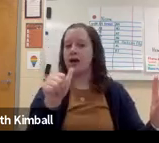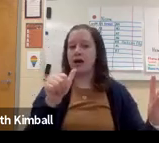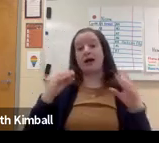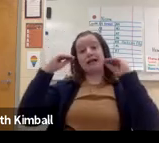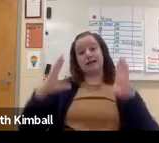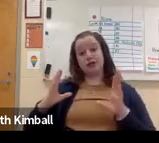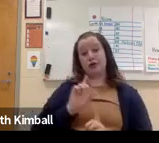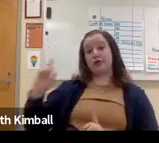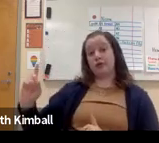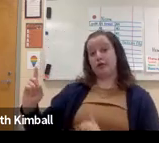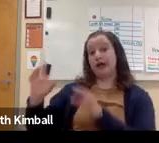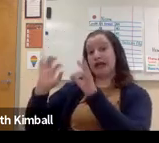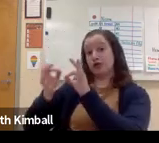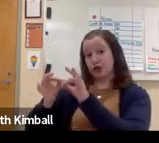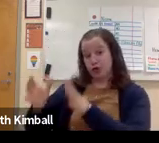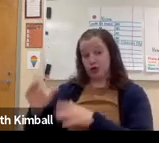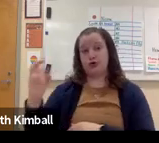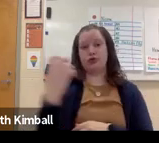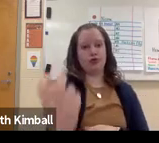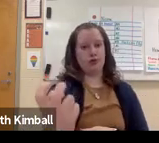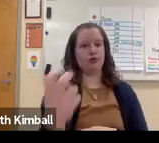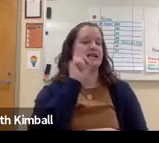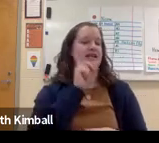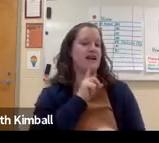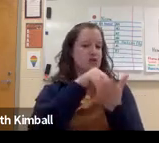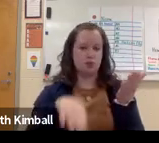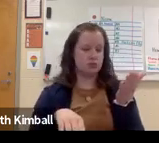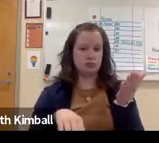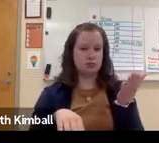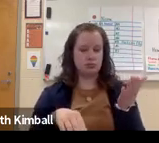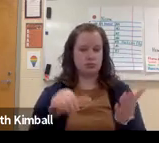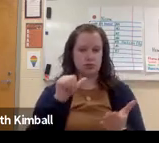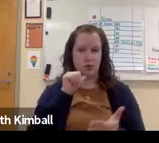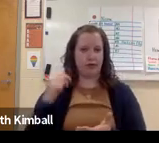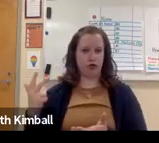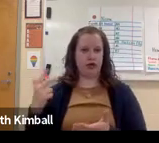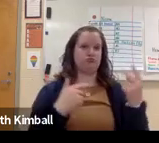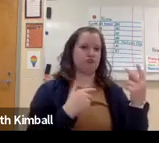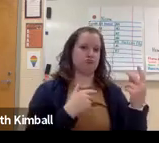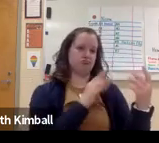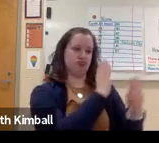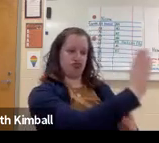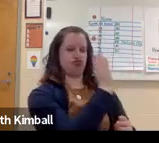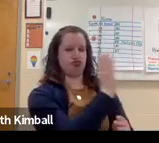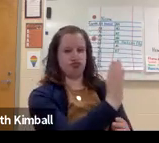to the deaf students, not a teacher and an interpreter and a deaf student.